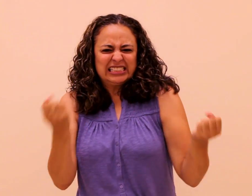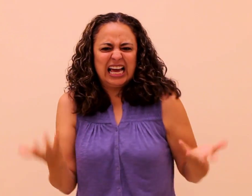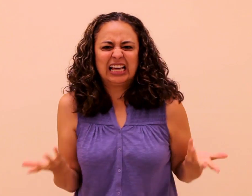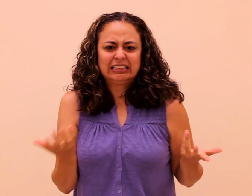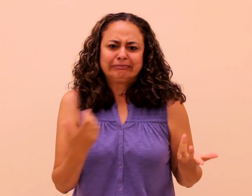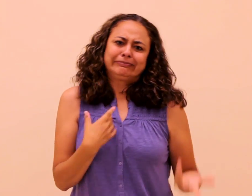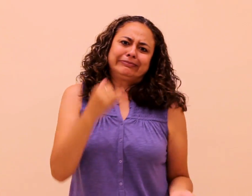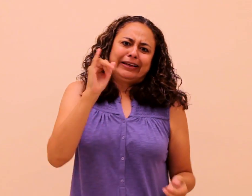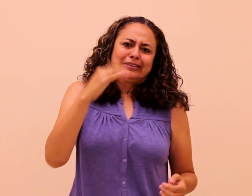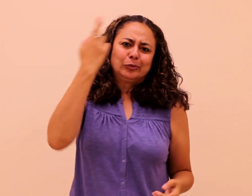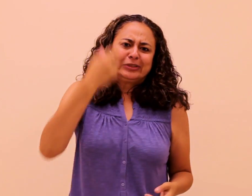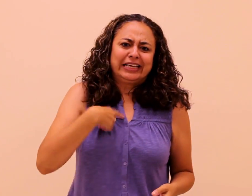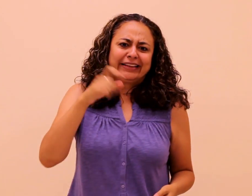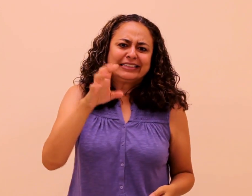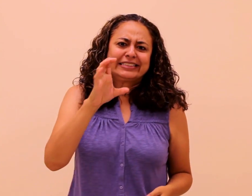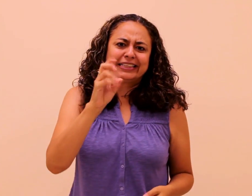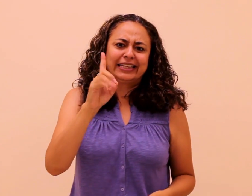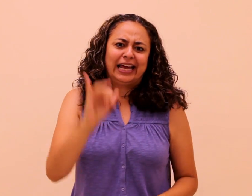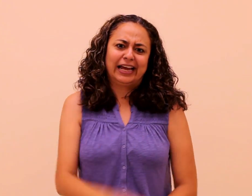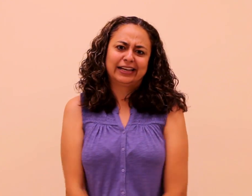How can I sign? CDI will be able to understand my fingerspelling.